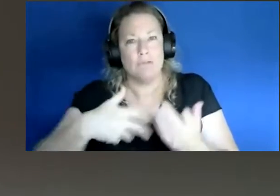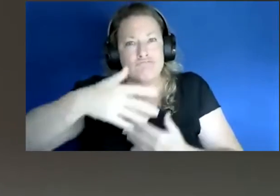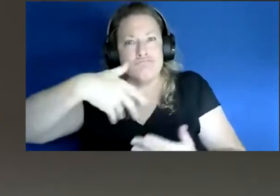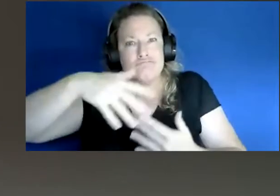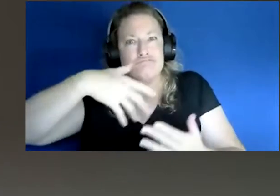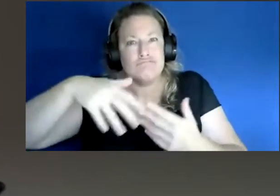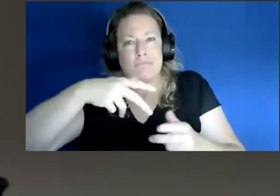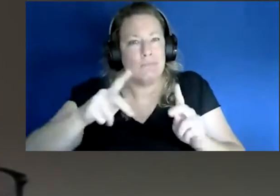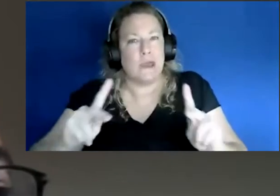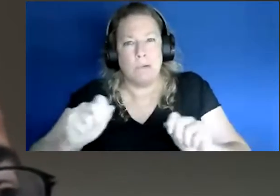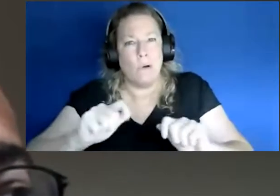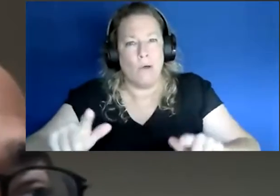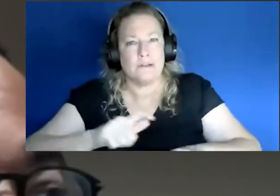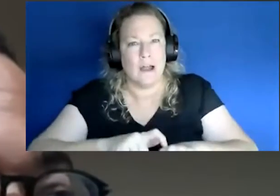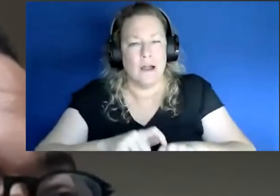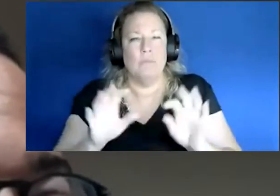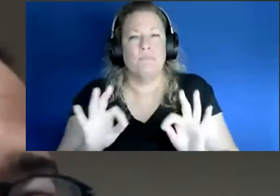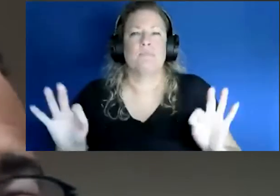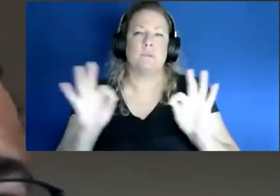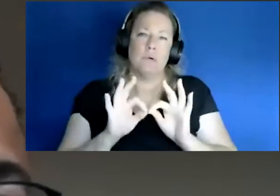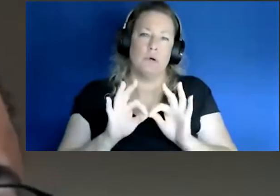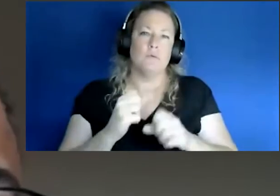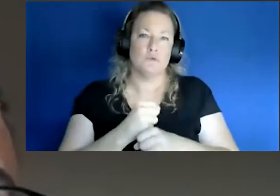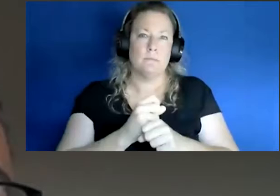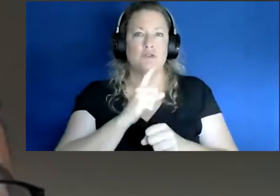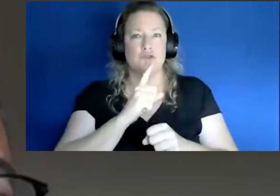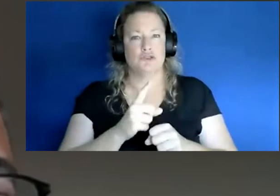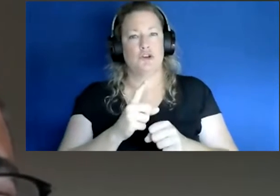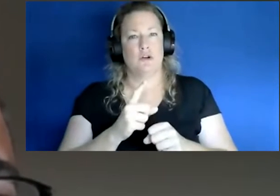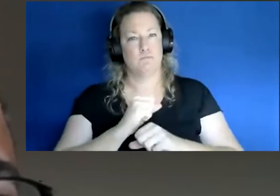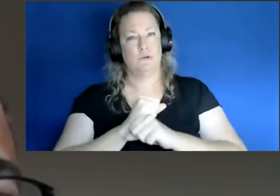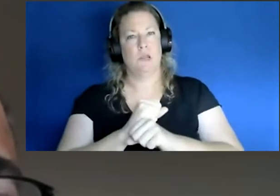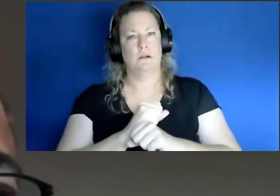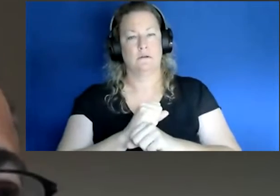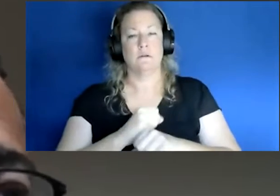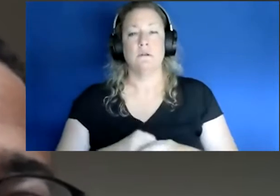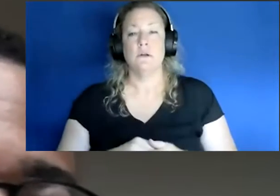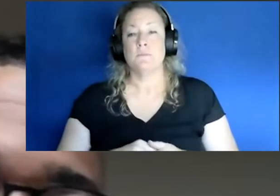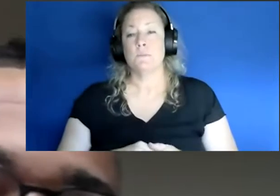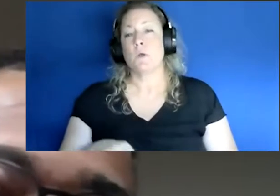time. So we want to make sure that they know that we protect all. There's also been increasing data